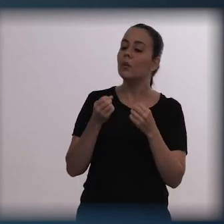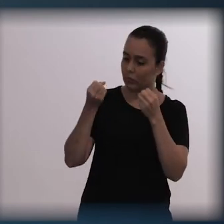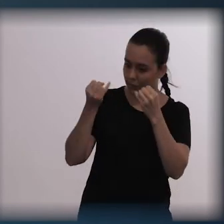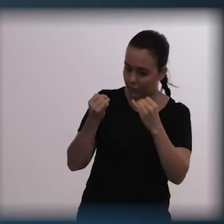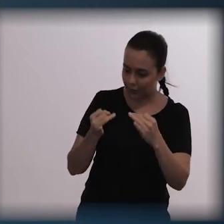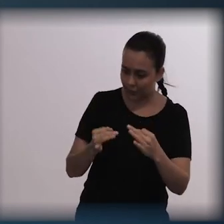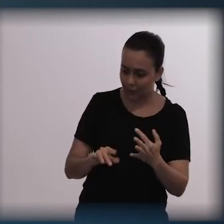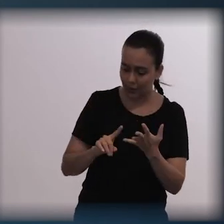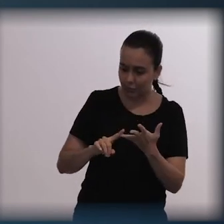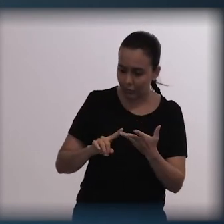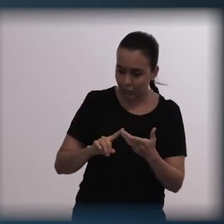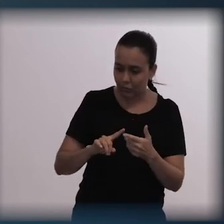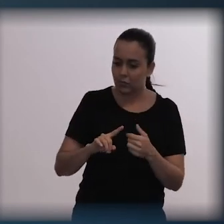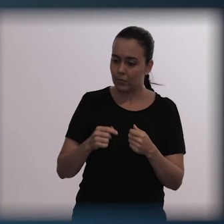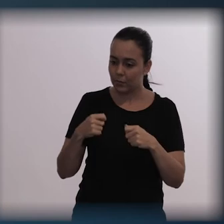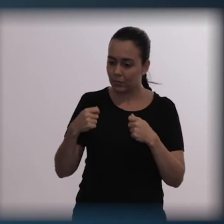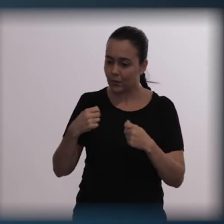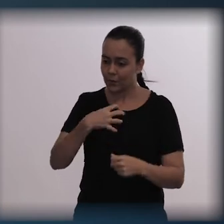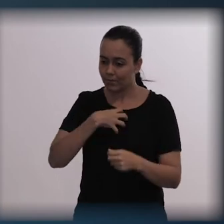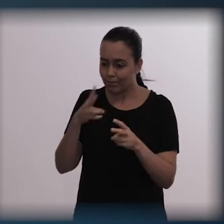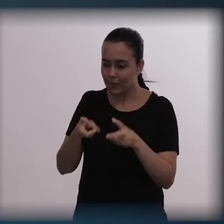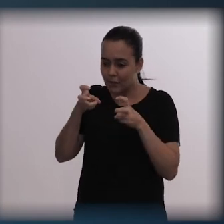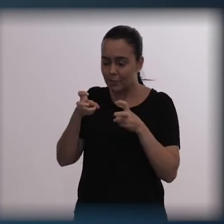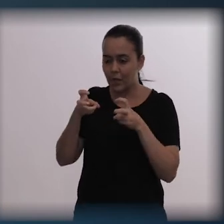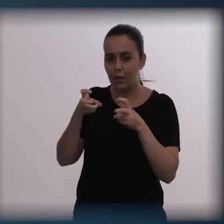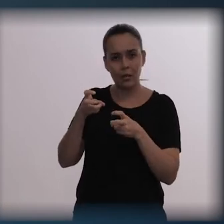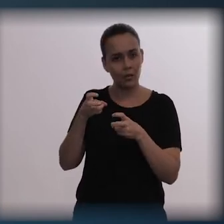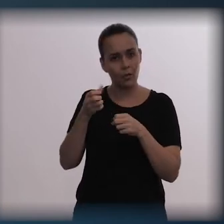active listening about what's going on with that people